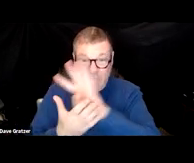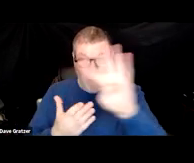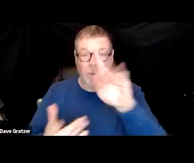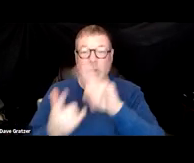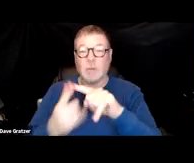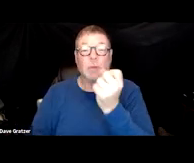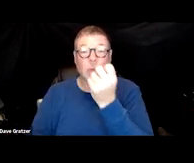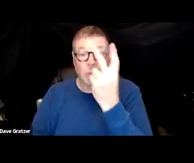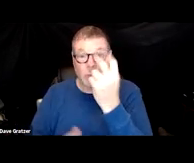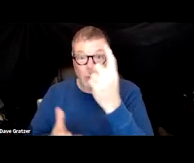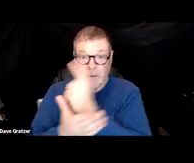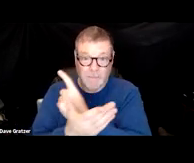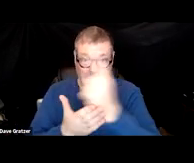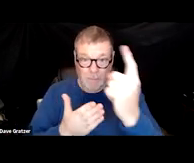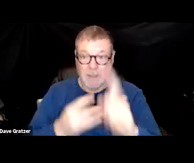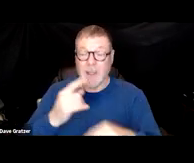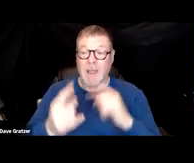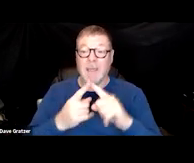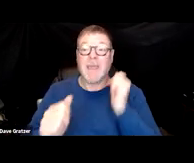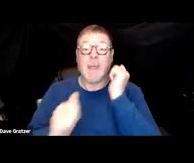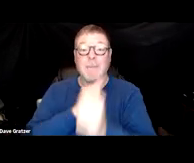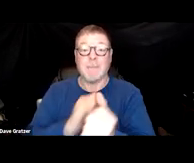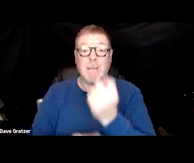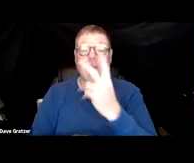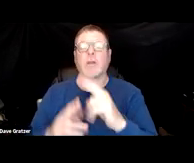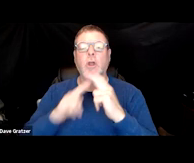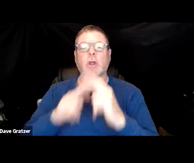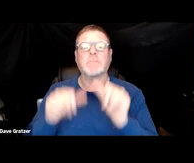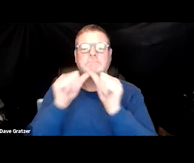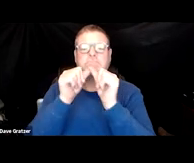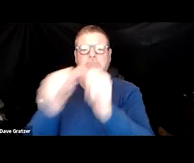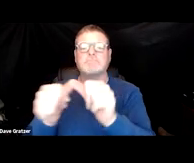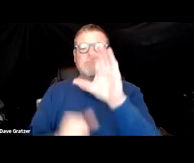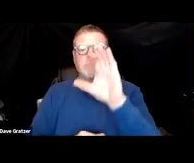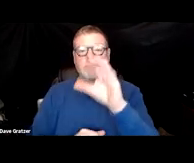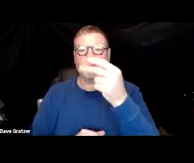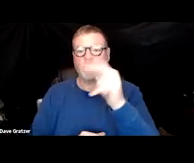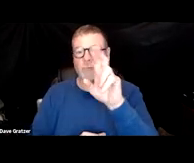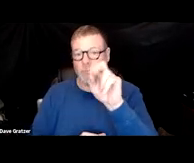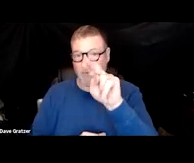and once it's past 12 weeks, you now have chronic COVID. So these post-viral syndromes